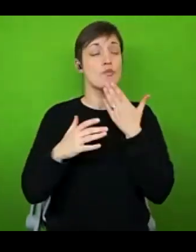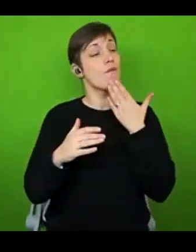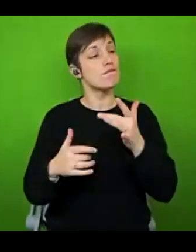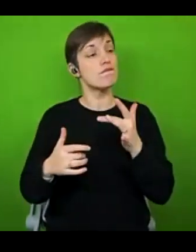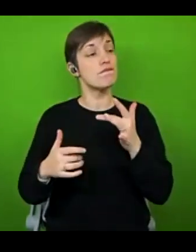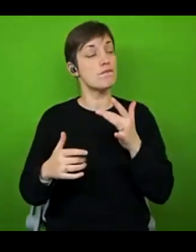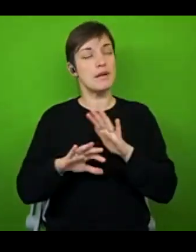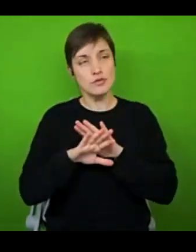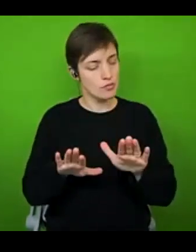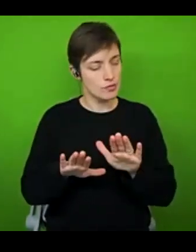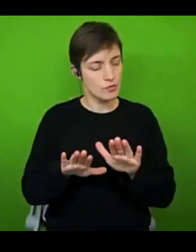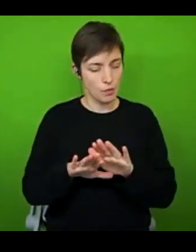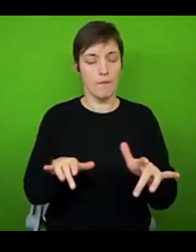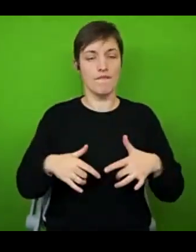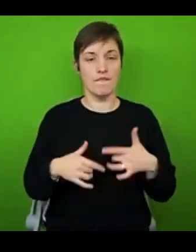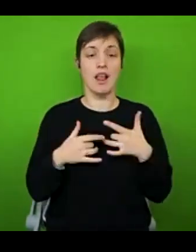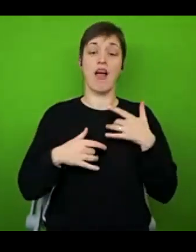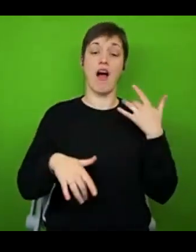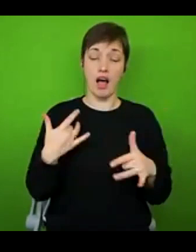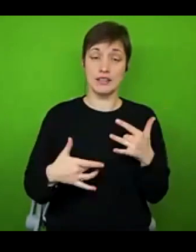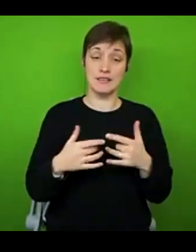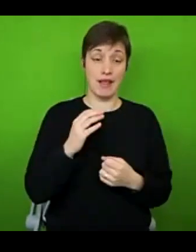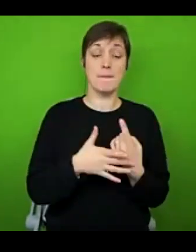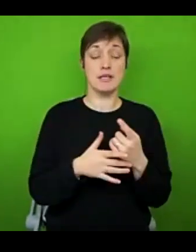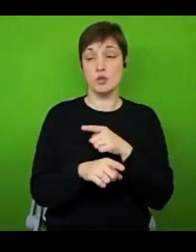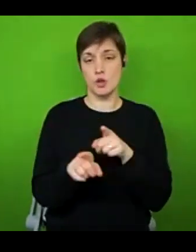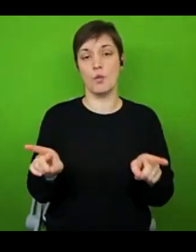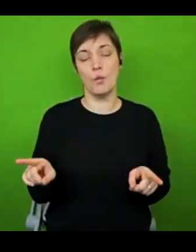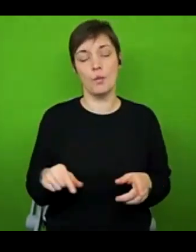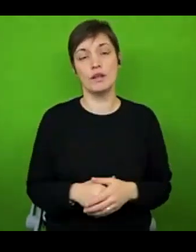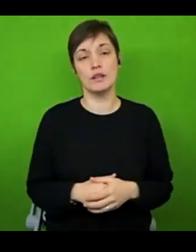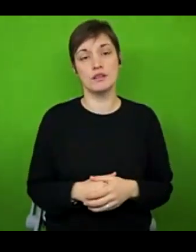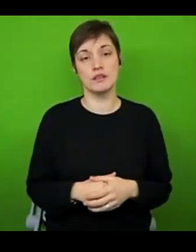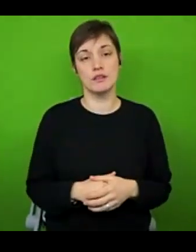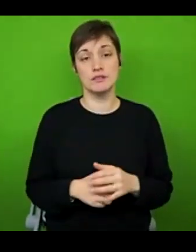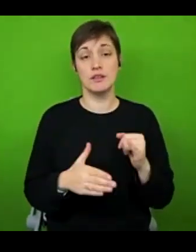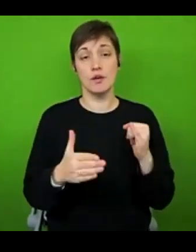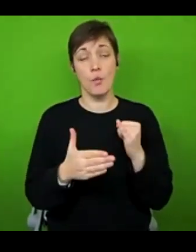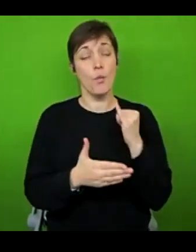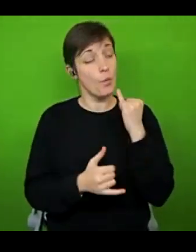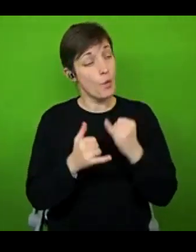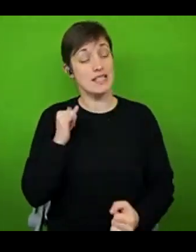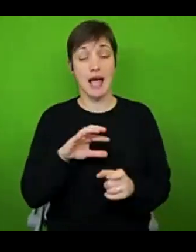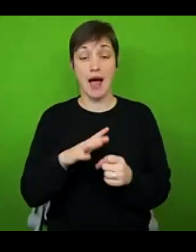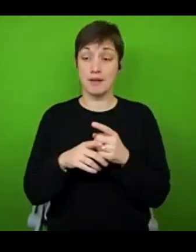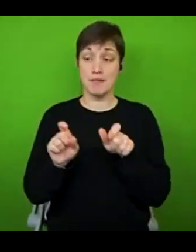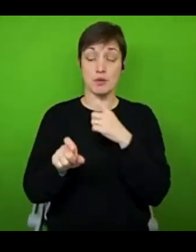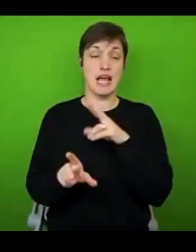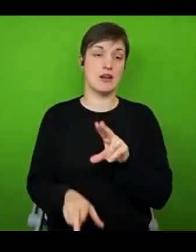happens to you, because the worst that can happen is that they say no. So just don't be afraid to put yourself out